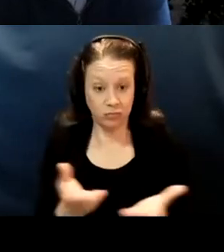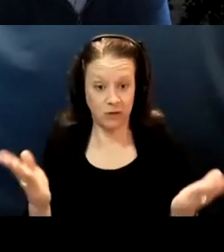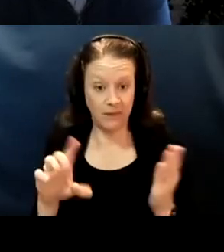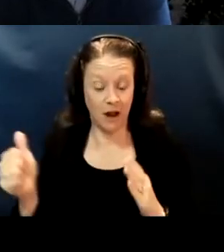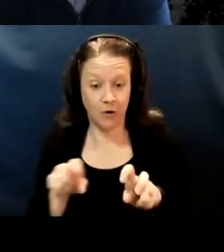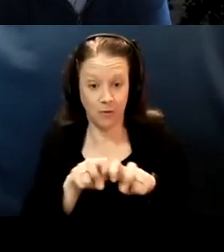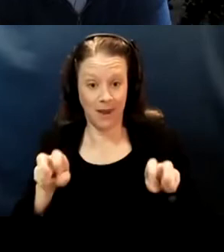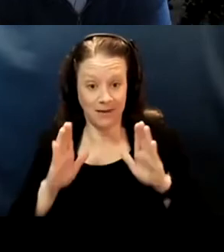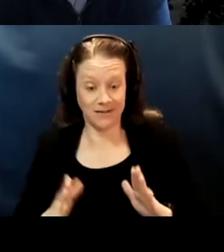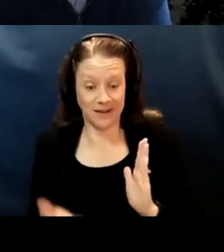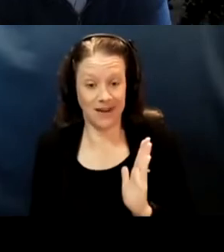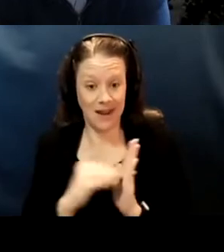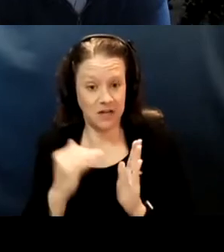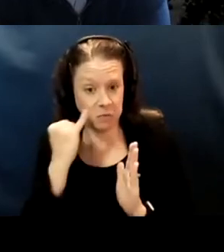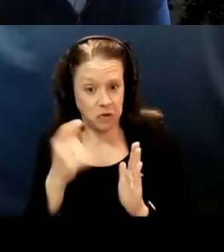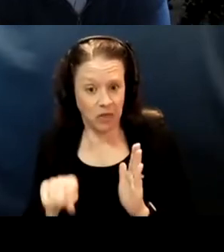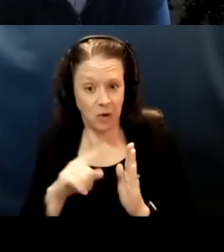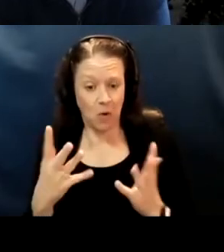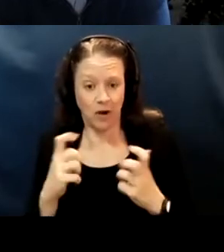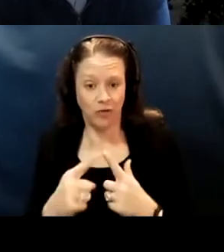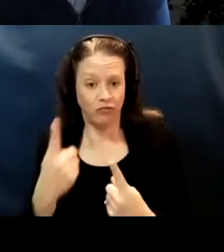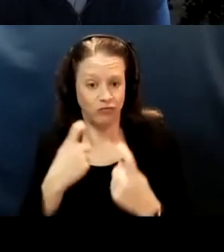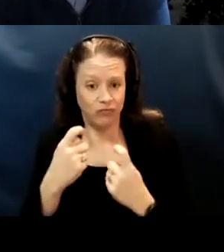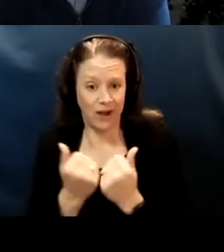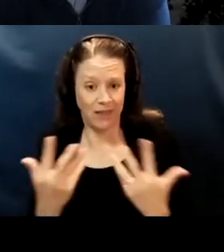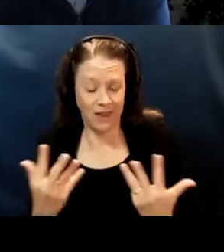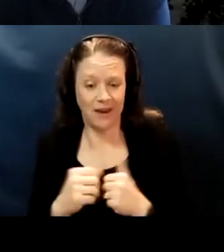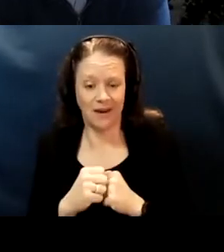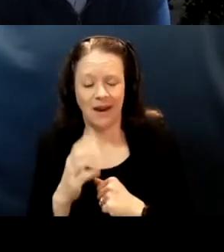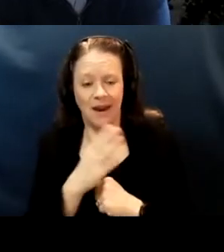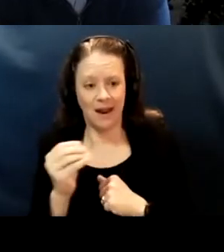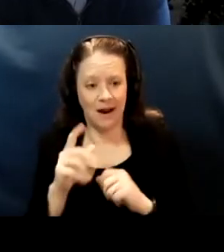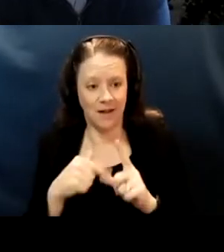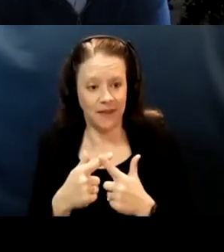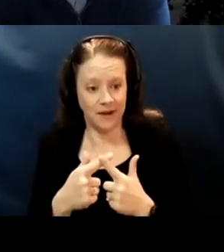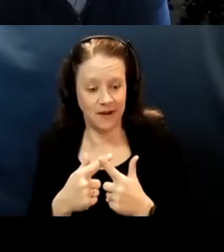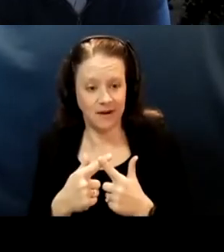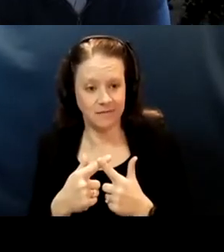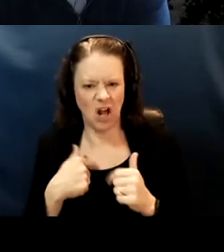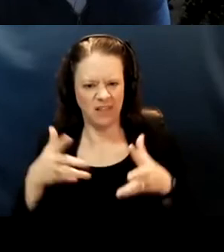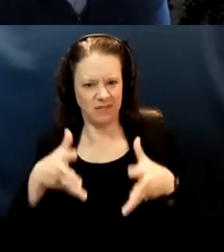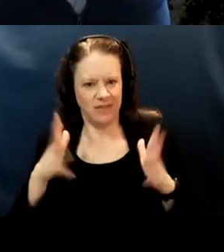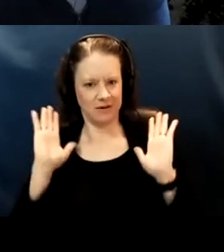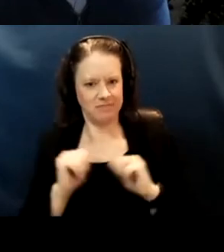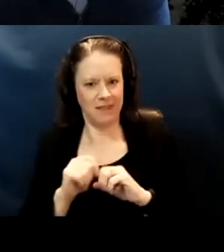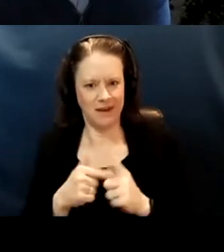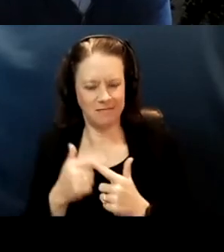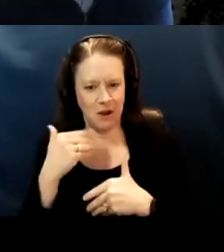to, if they have a question or two to ask. And then yeah so just I'll leave it there and then I'll go on to the...